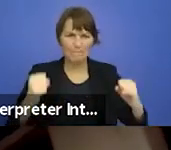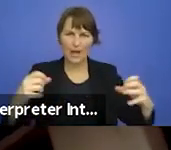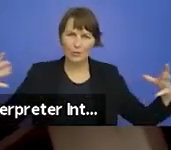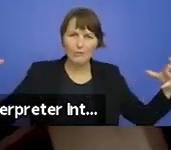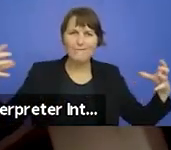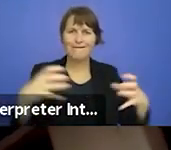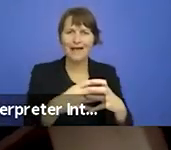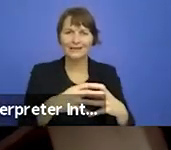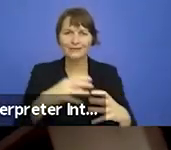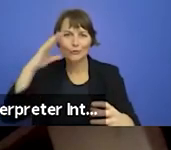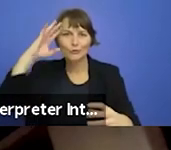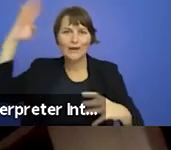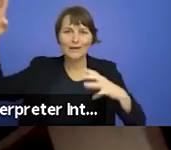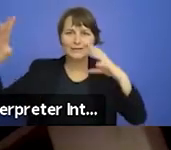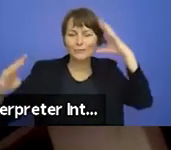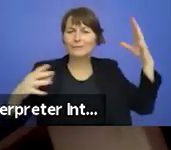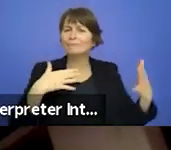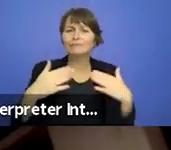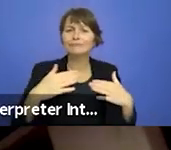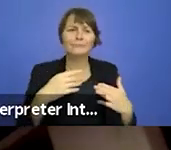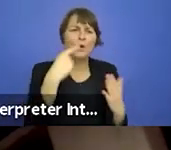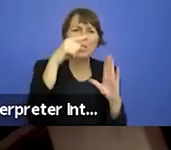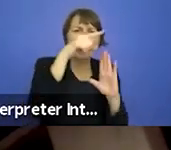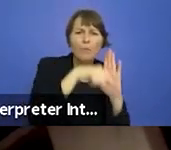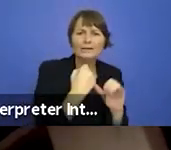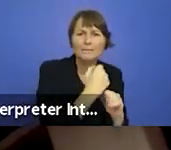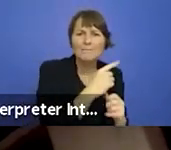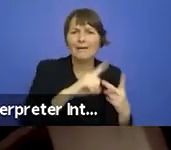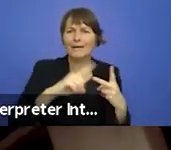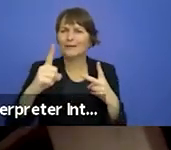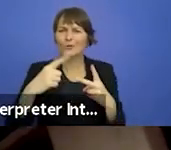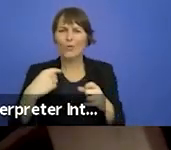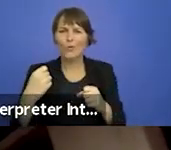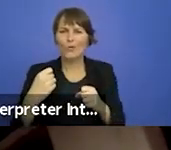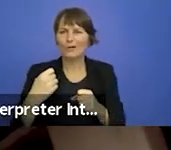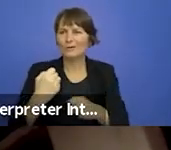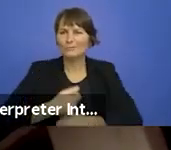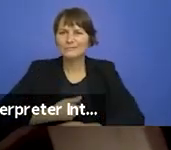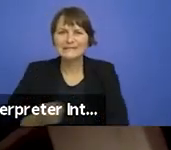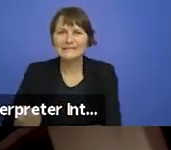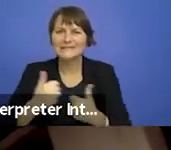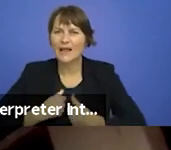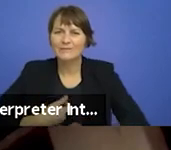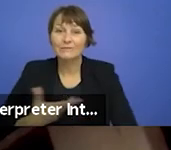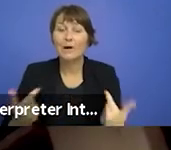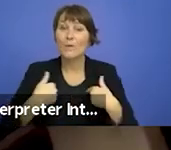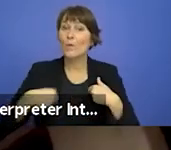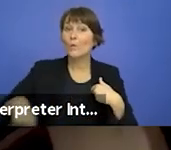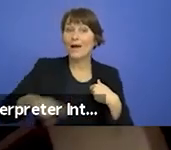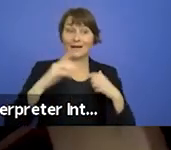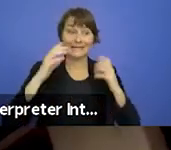policy makers or creative practitioners because as a citizen and as an artist I have got to keep